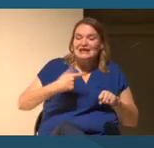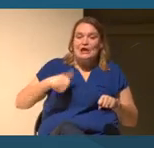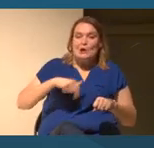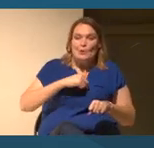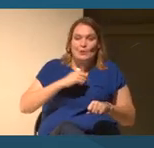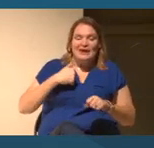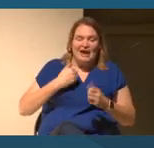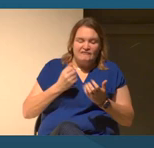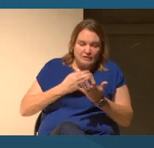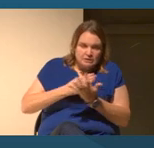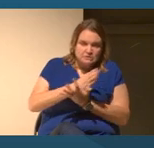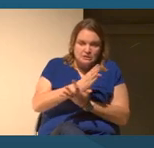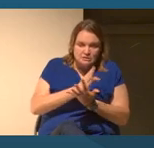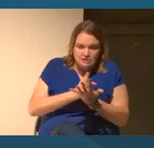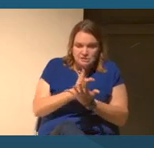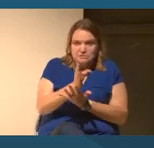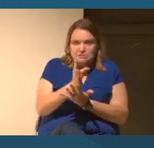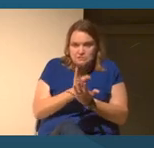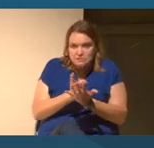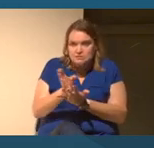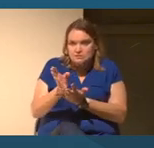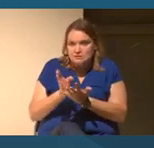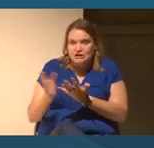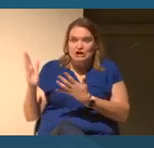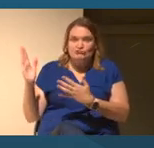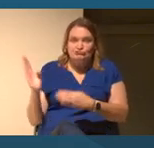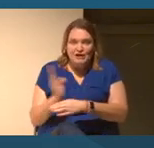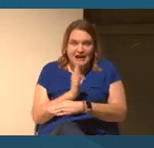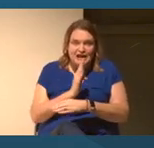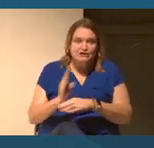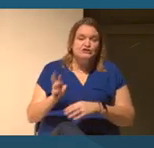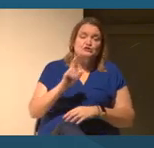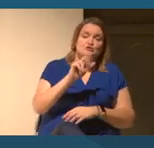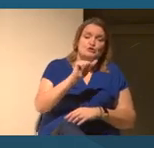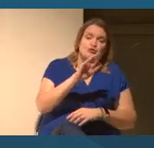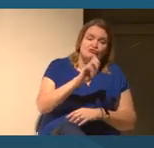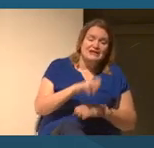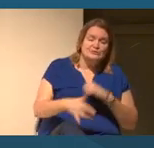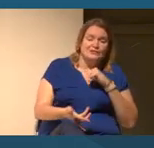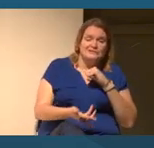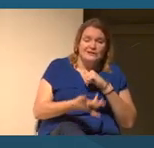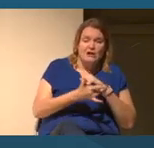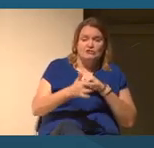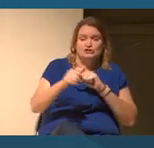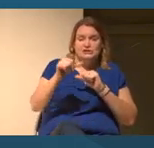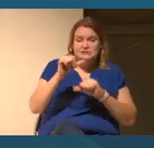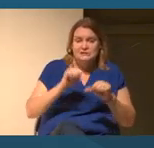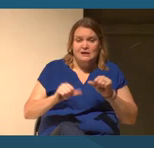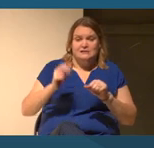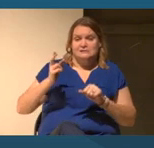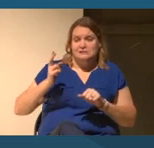range. We're dealing with issues of race around technology and science, as well as history and culture and art.